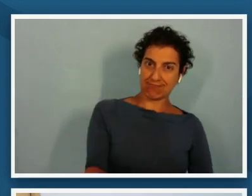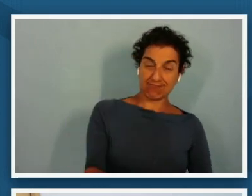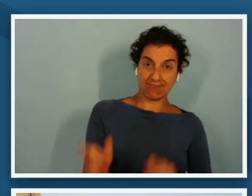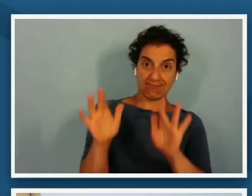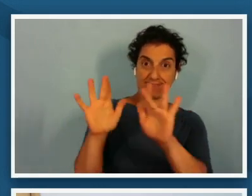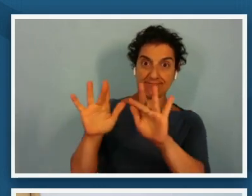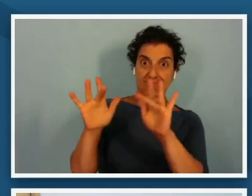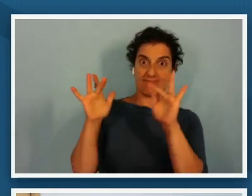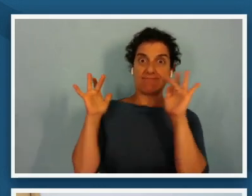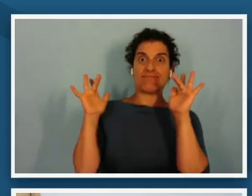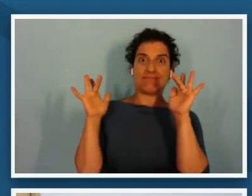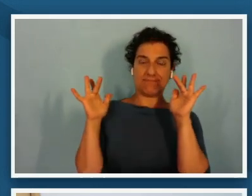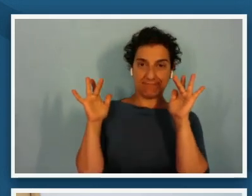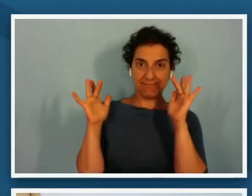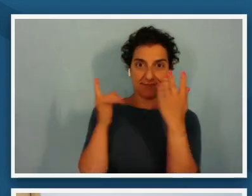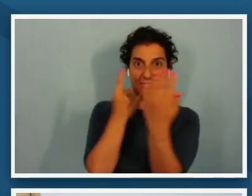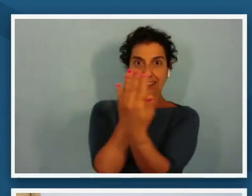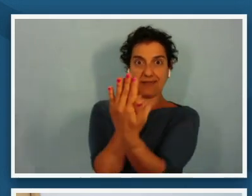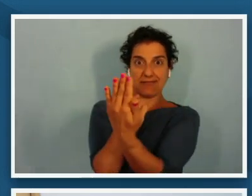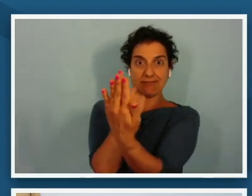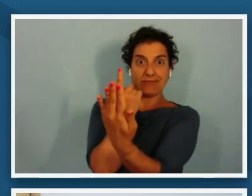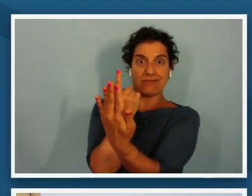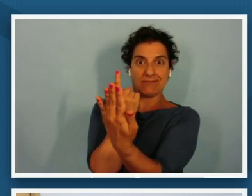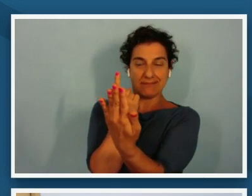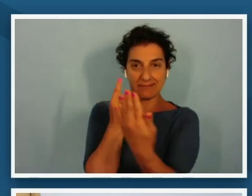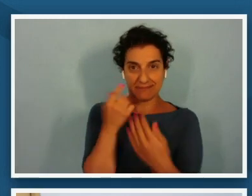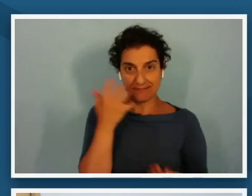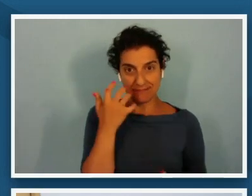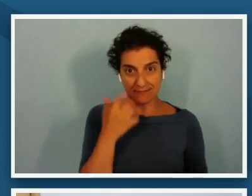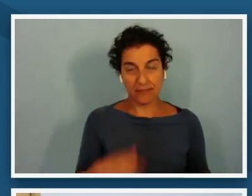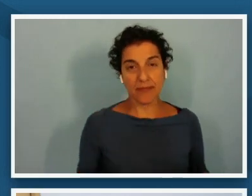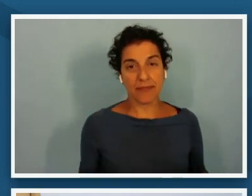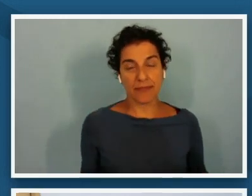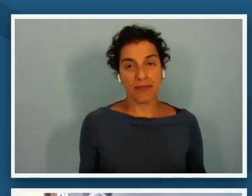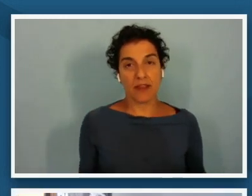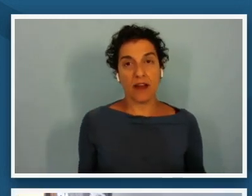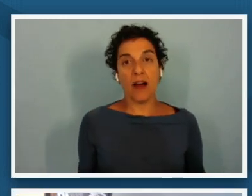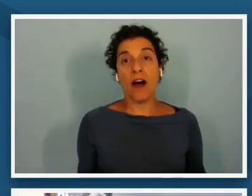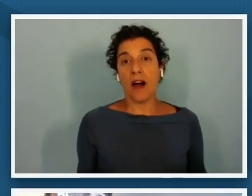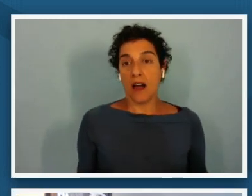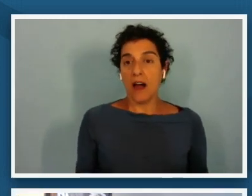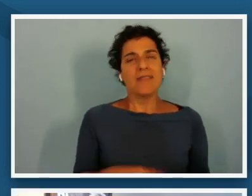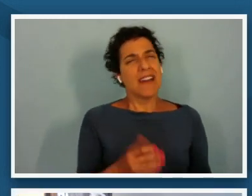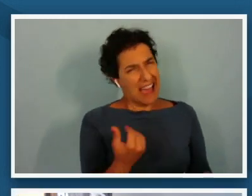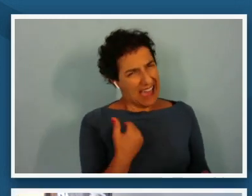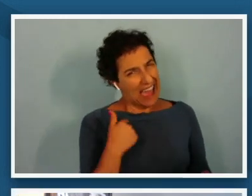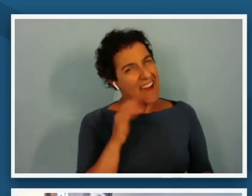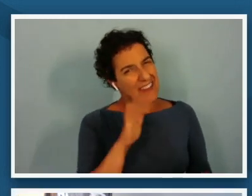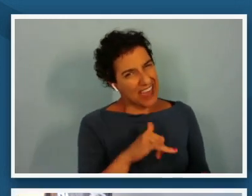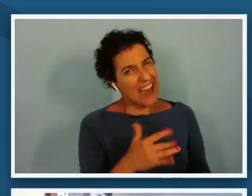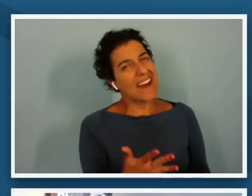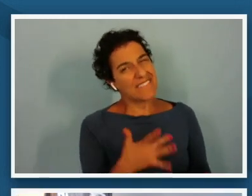out of the portrait for me